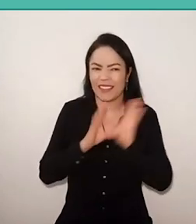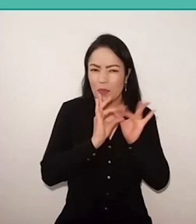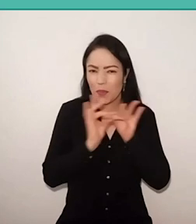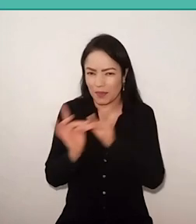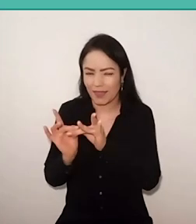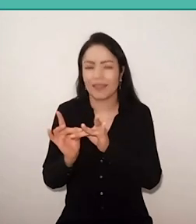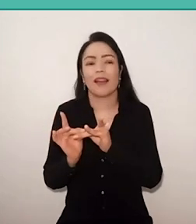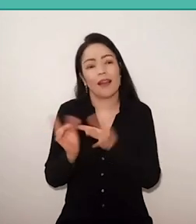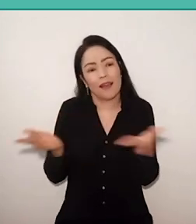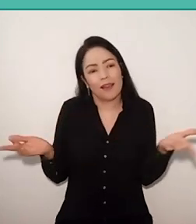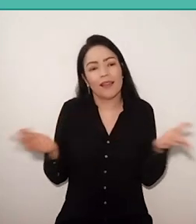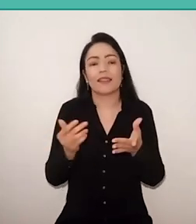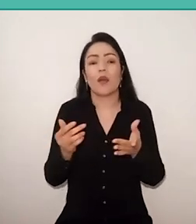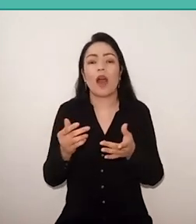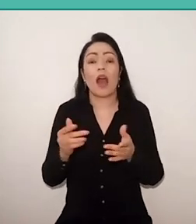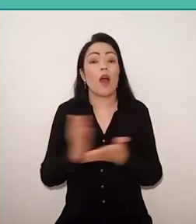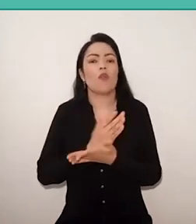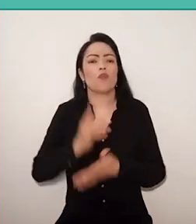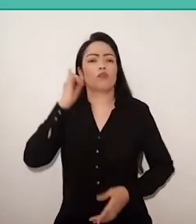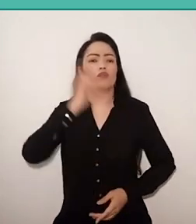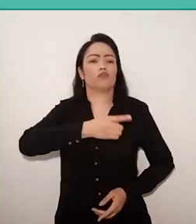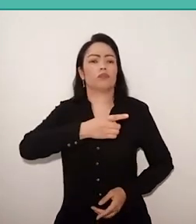So the dictators of the world always will be very afraid of Paulo Freire.